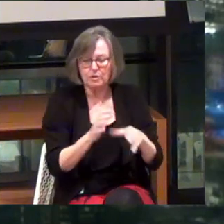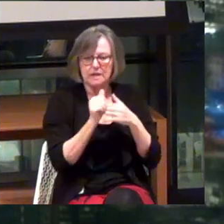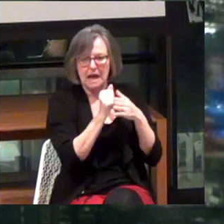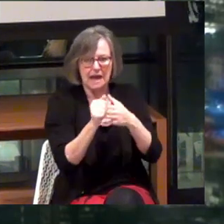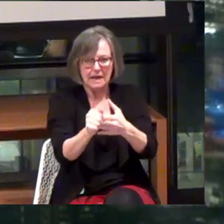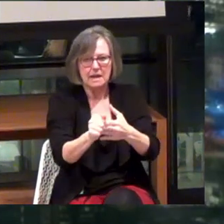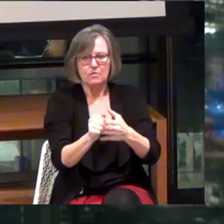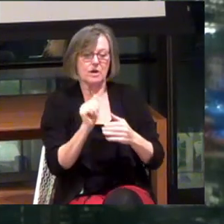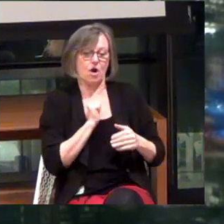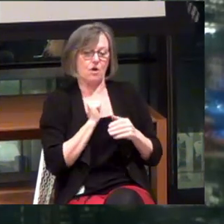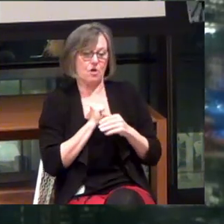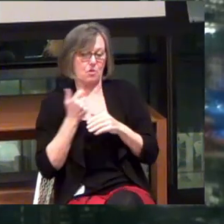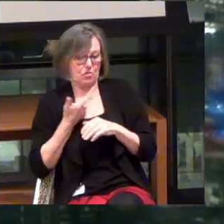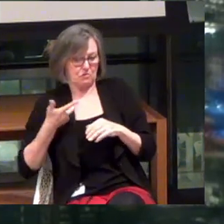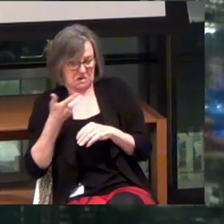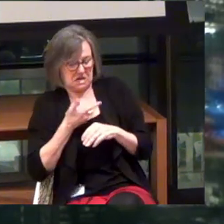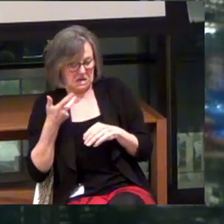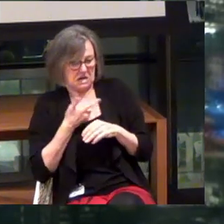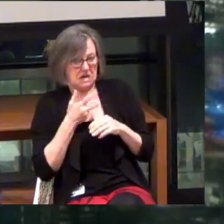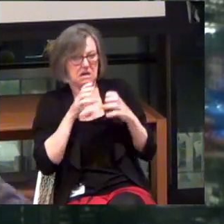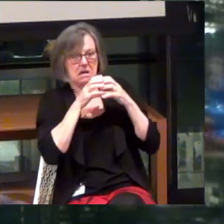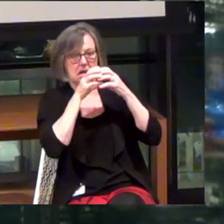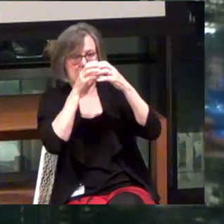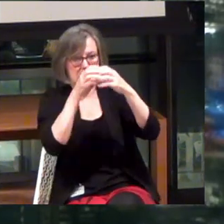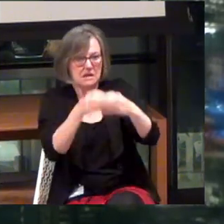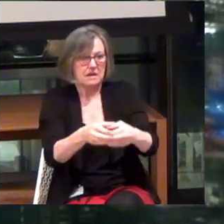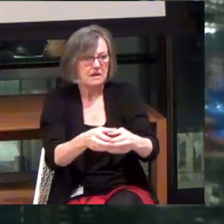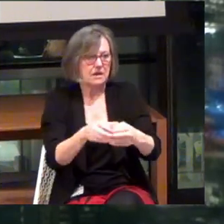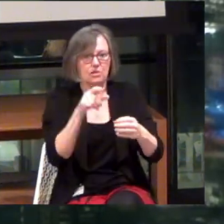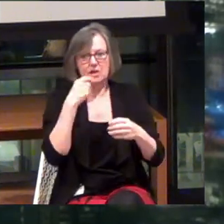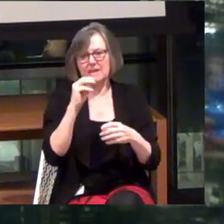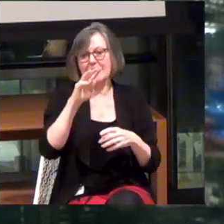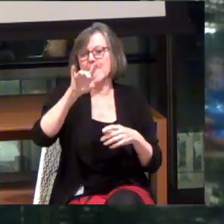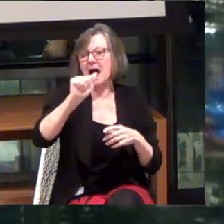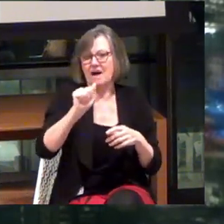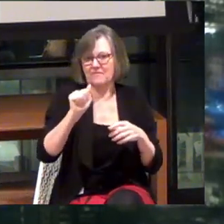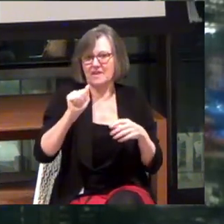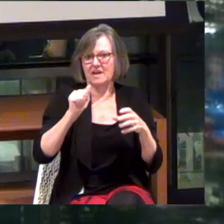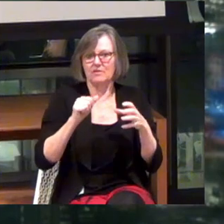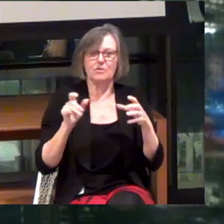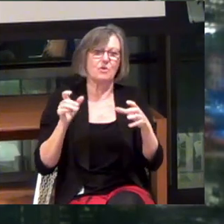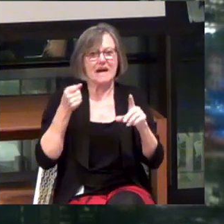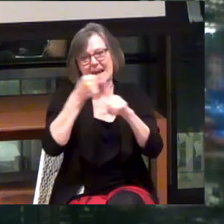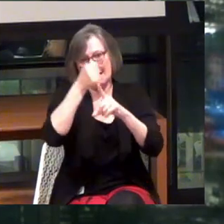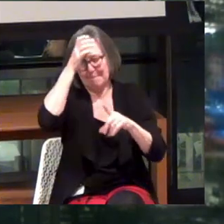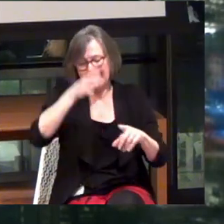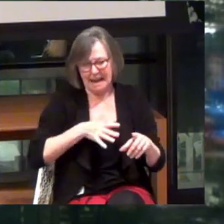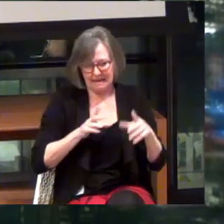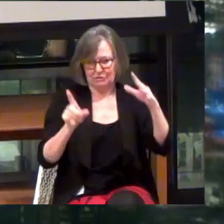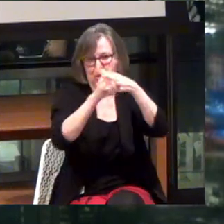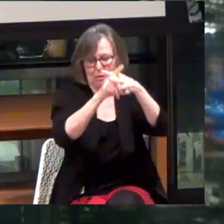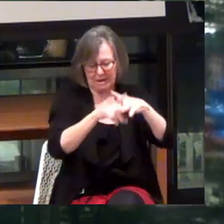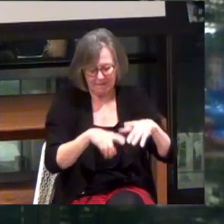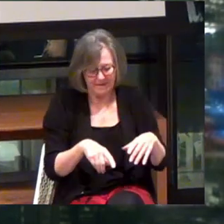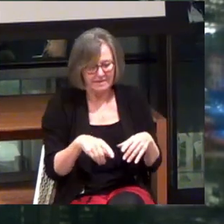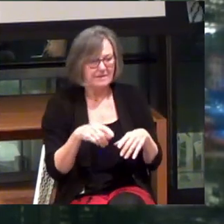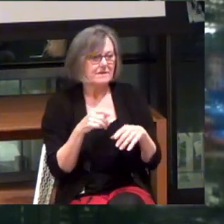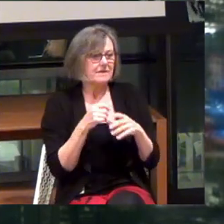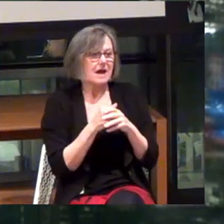a crew of our own, three. I imagined it looked like the Mafia was showing up for you, or a hitman. I was like...